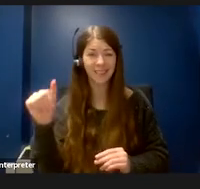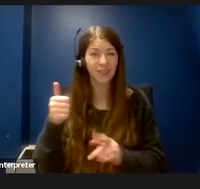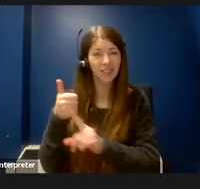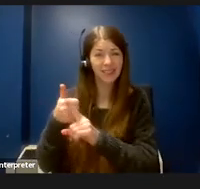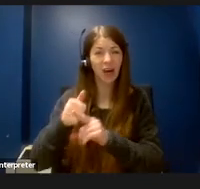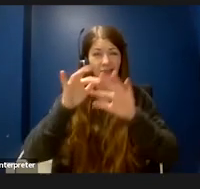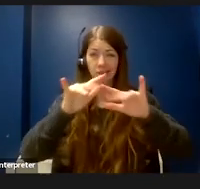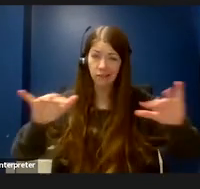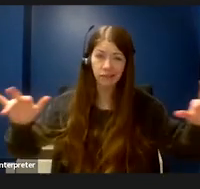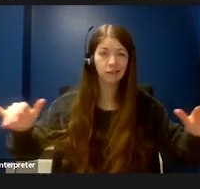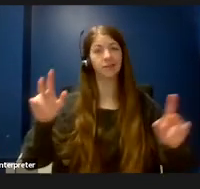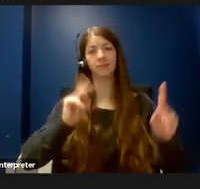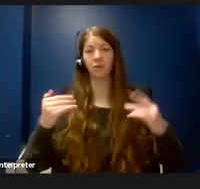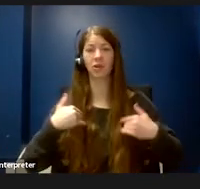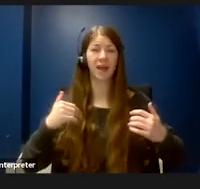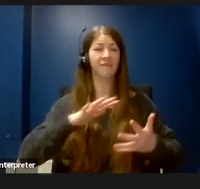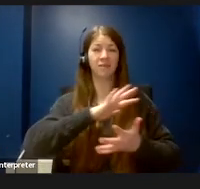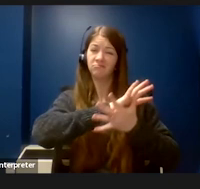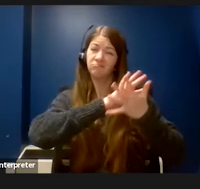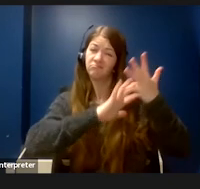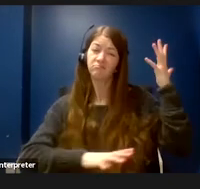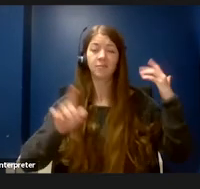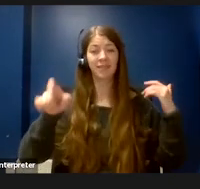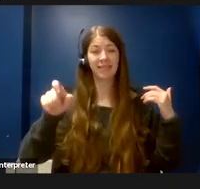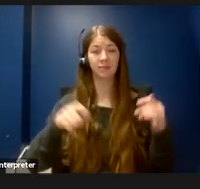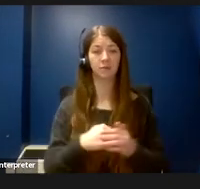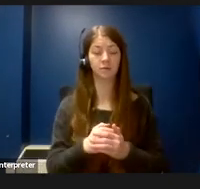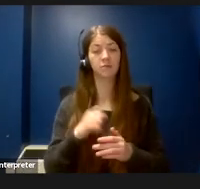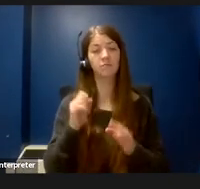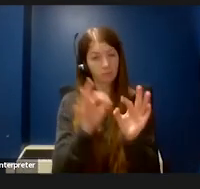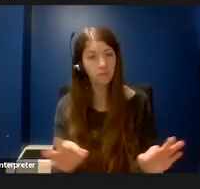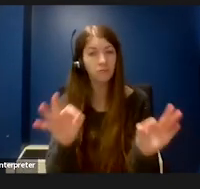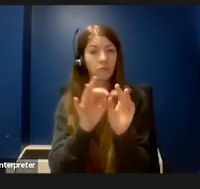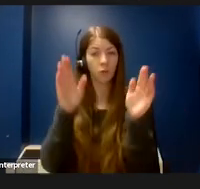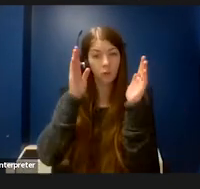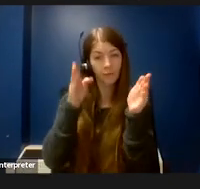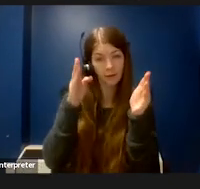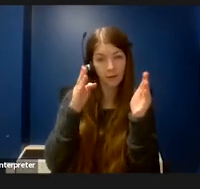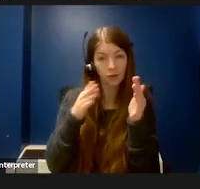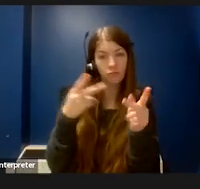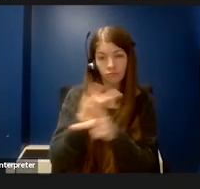with all sorts of needs and so it's important to pay attention to other disabilities as well.